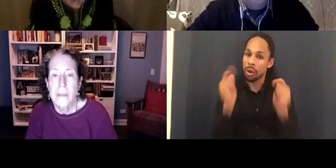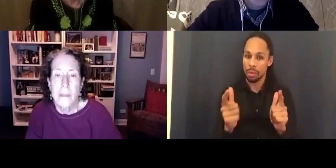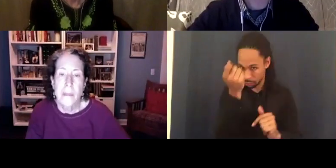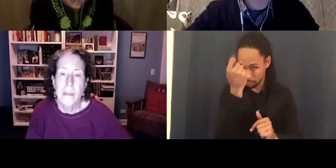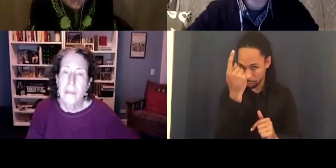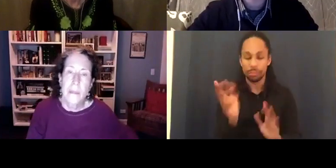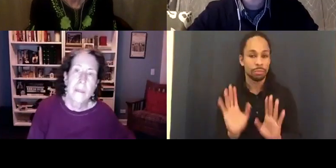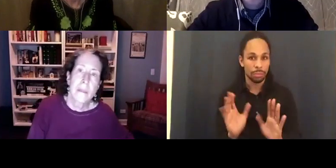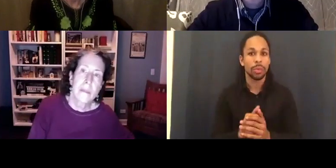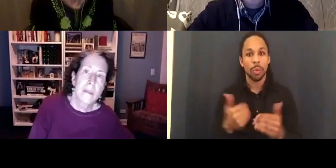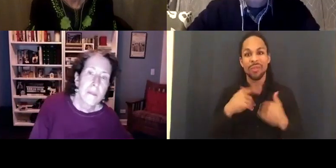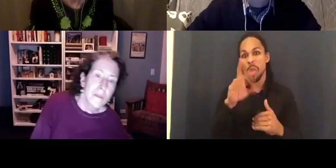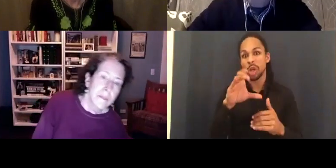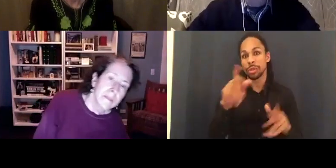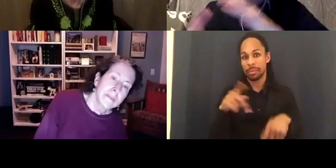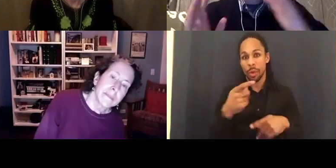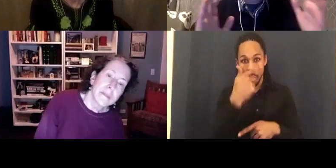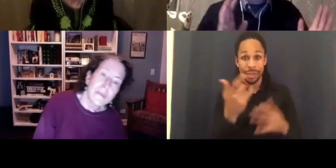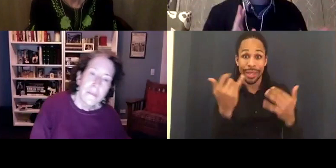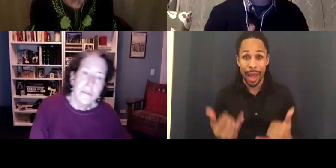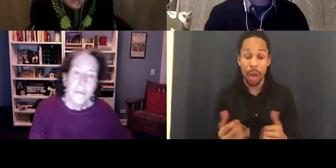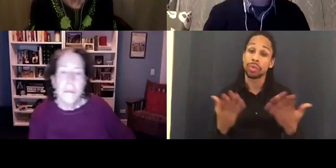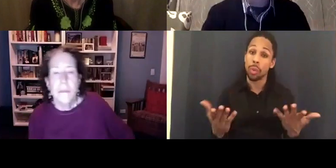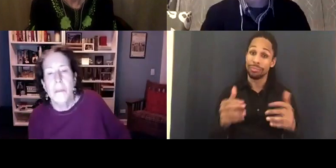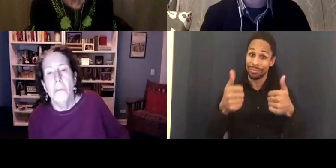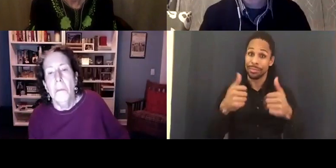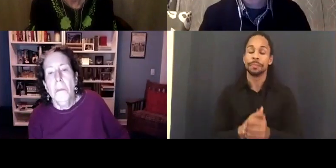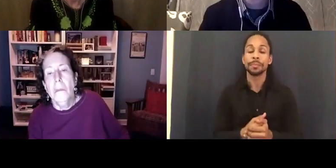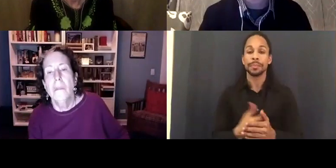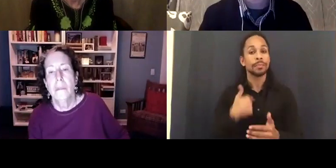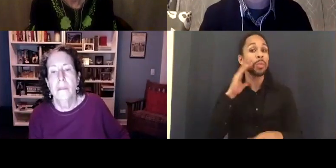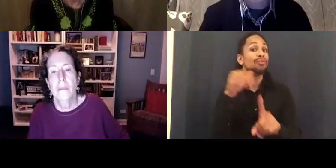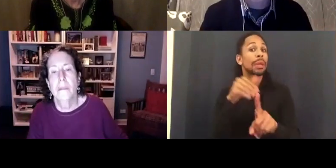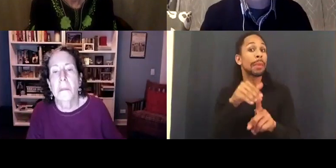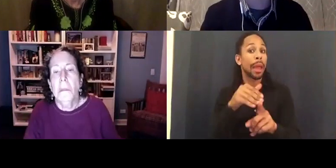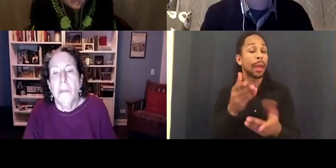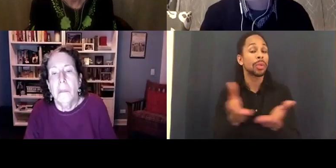now. I'm going to remind you of course